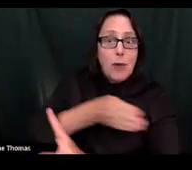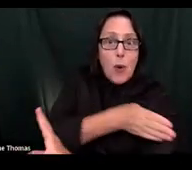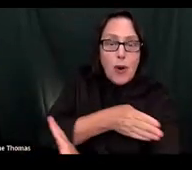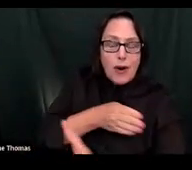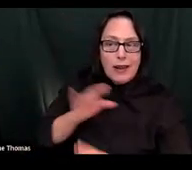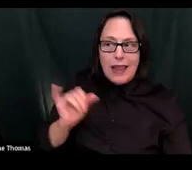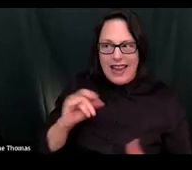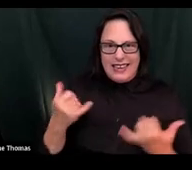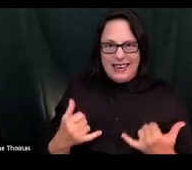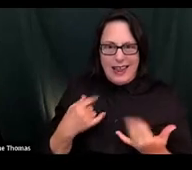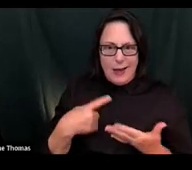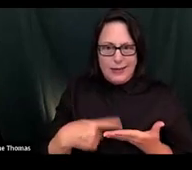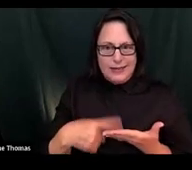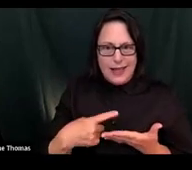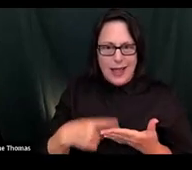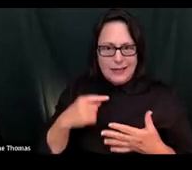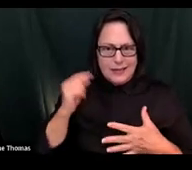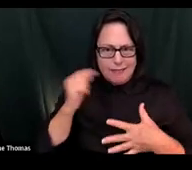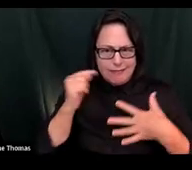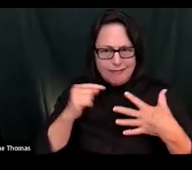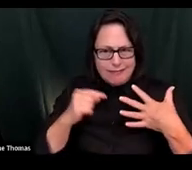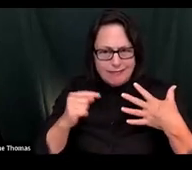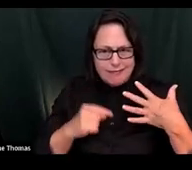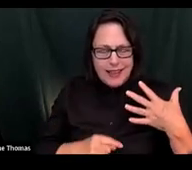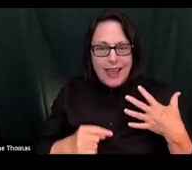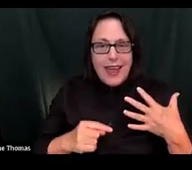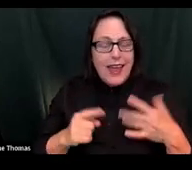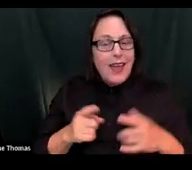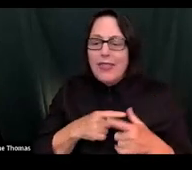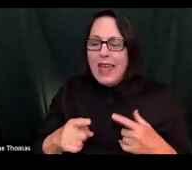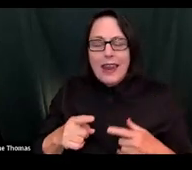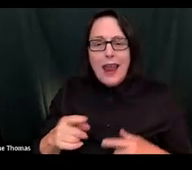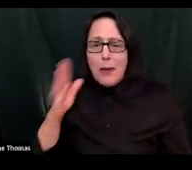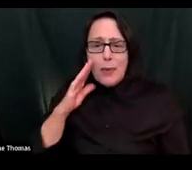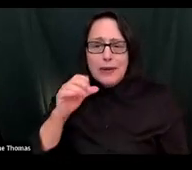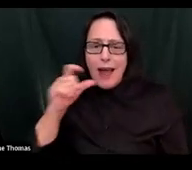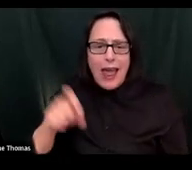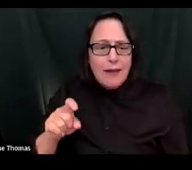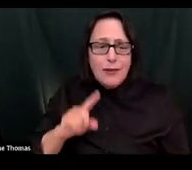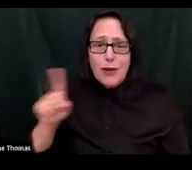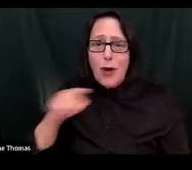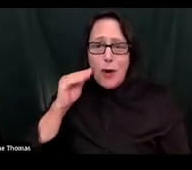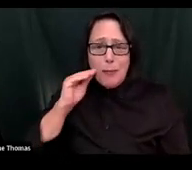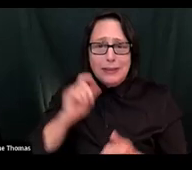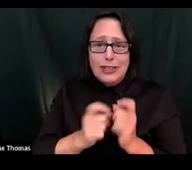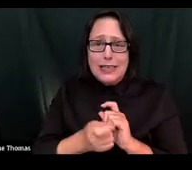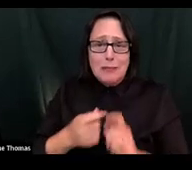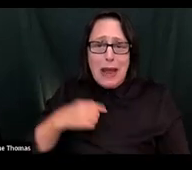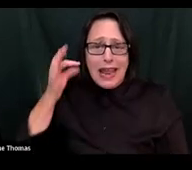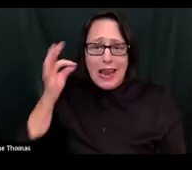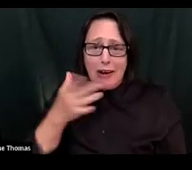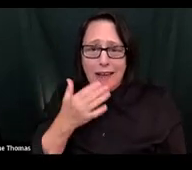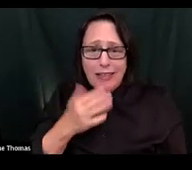talking about right now first I wouldn't have had to go home and change my hair color, change my